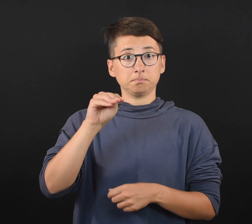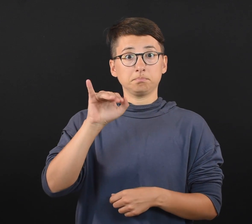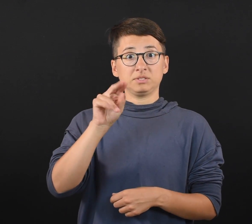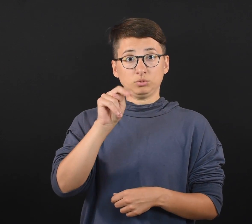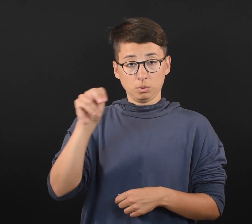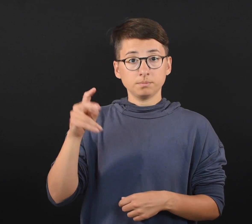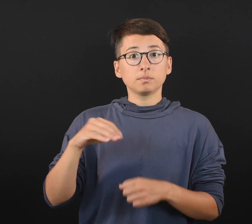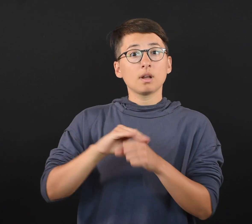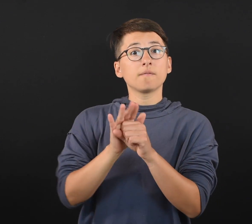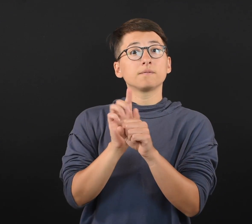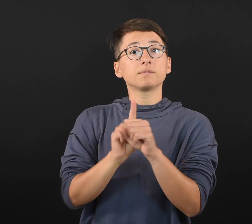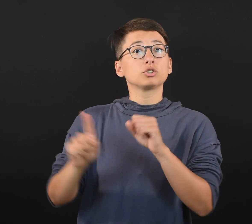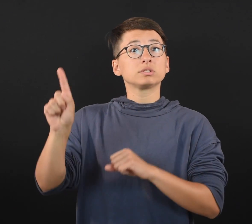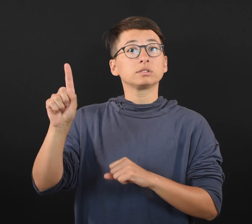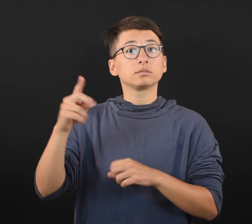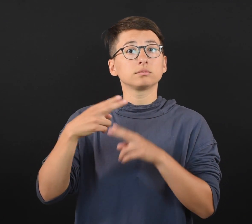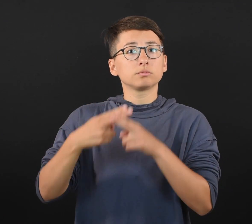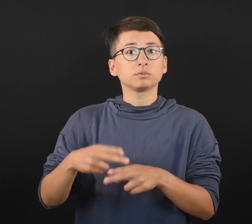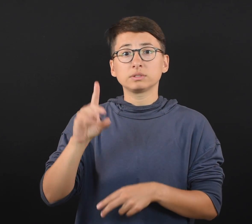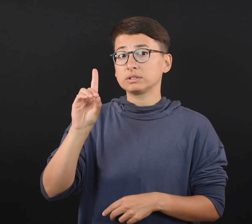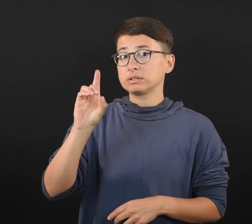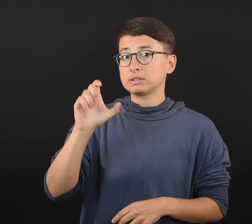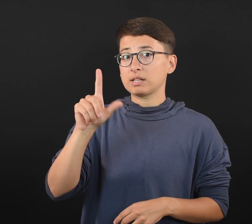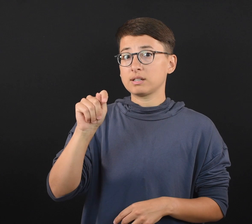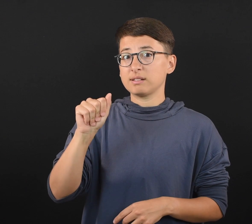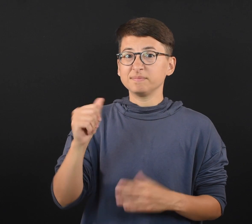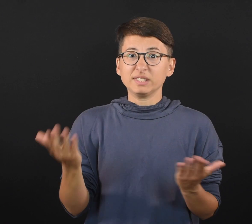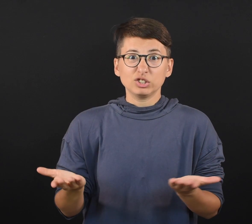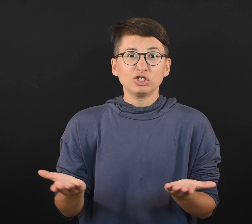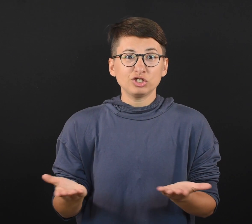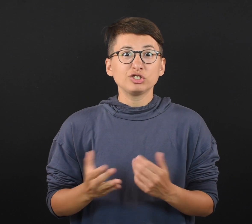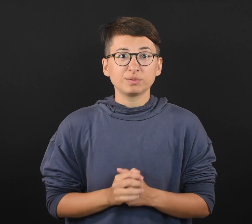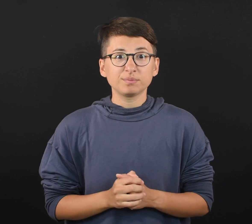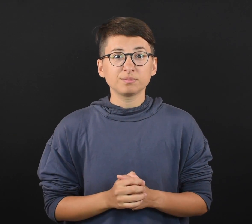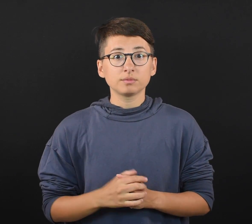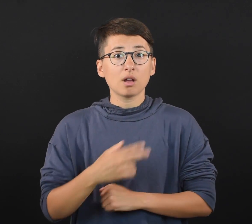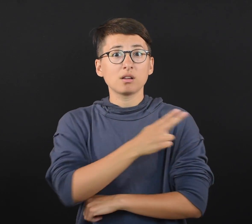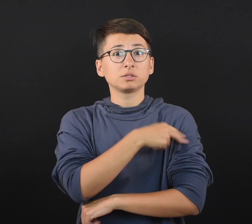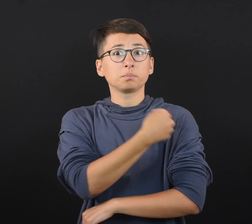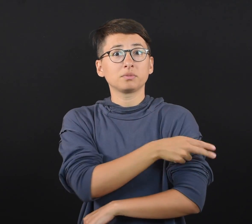The COVID-19 Delta variant is in Minnesota,